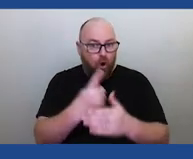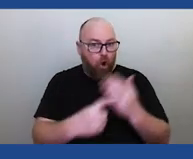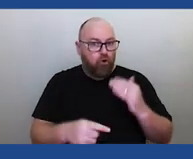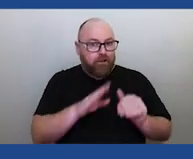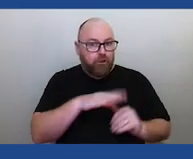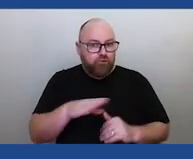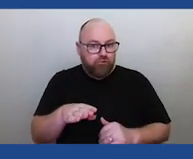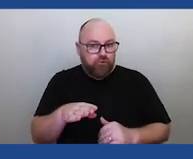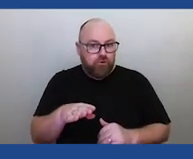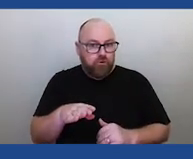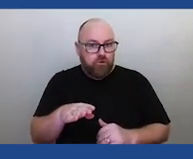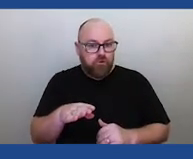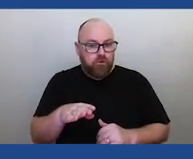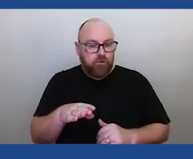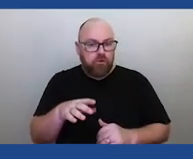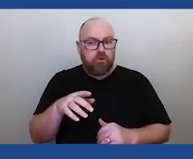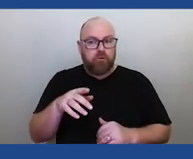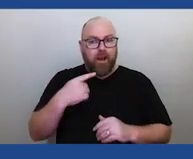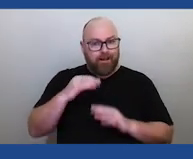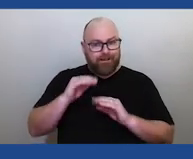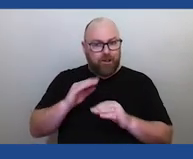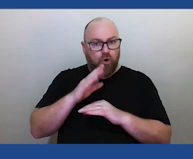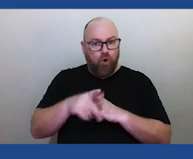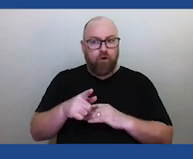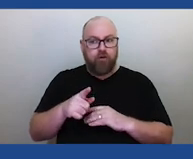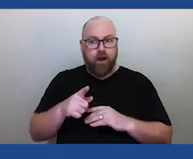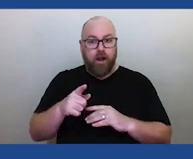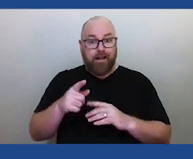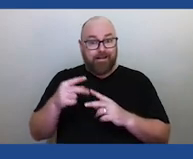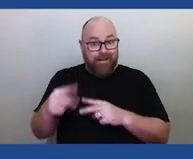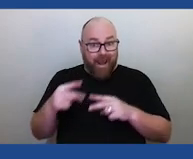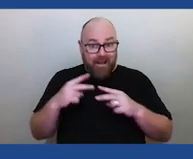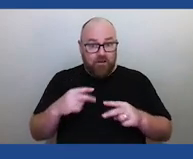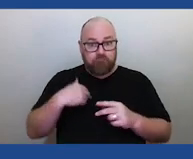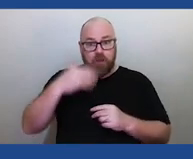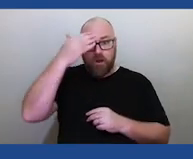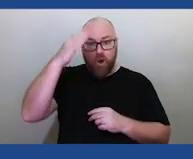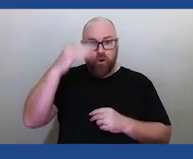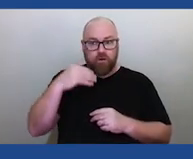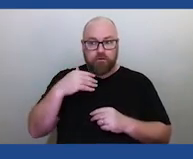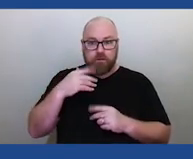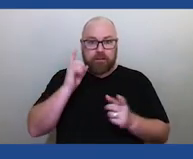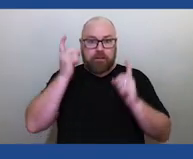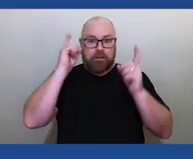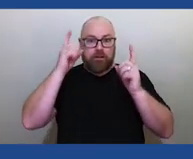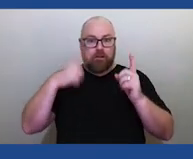about dances that the Elders had been quite concerned about because the knowledge isn't being passed on.